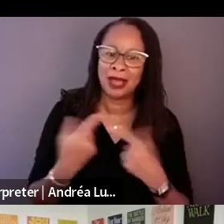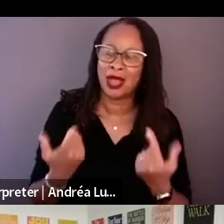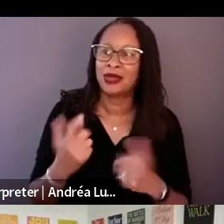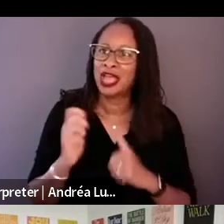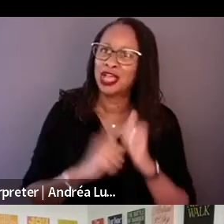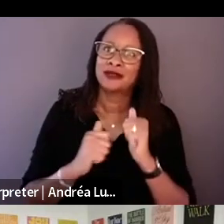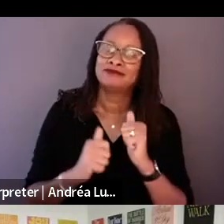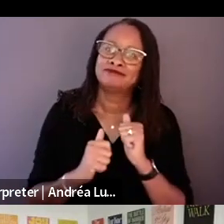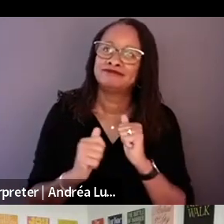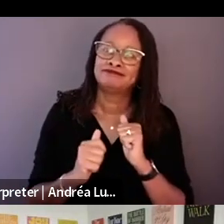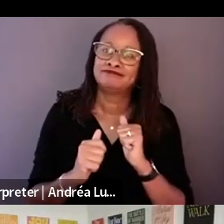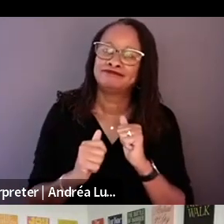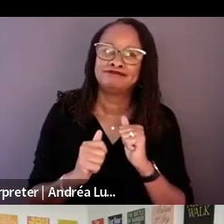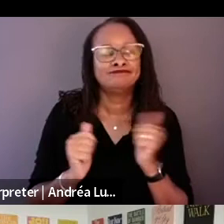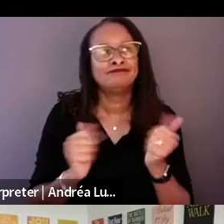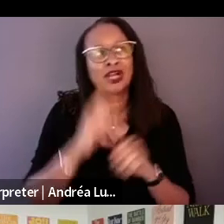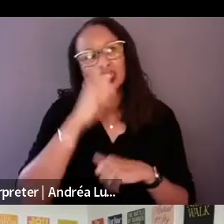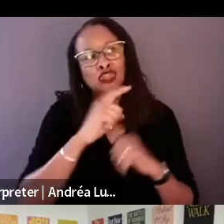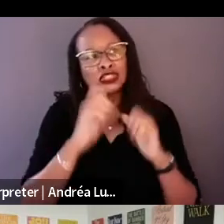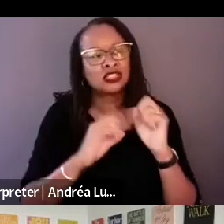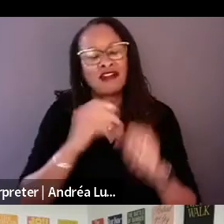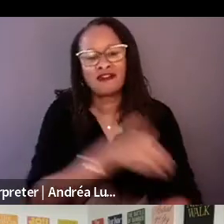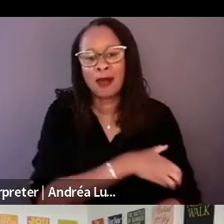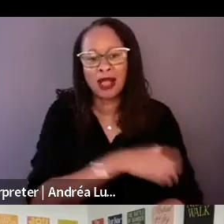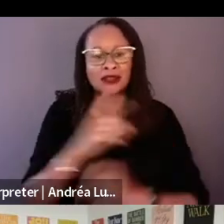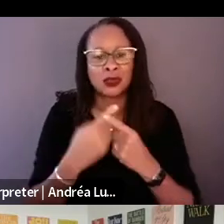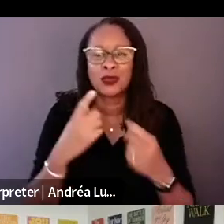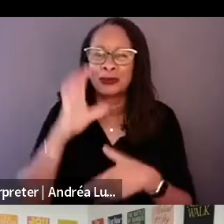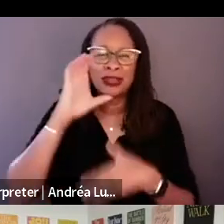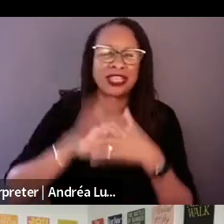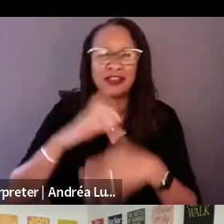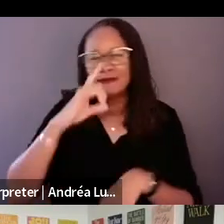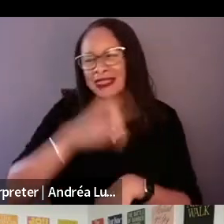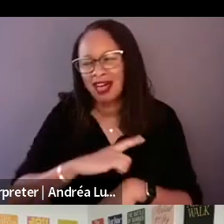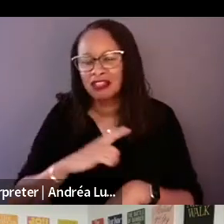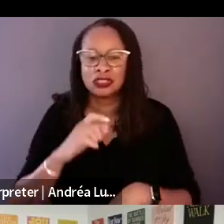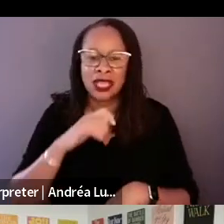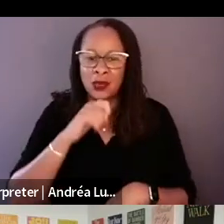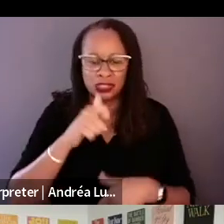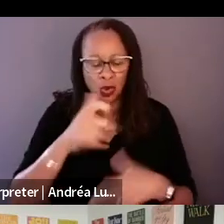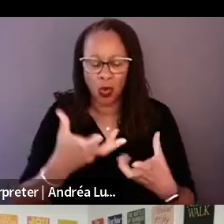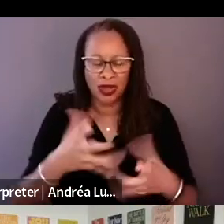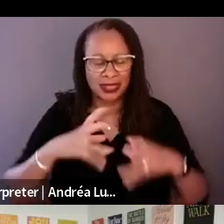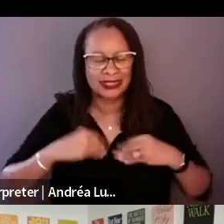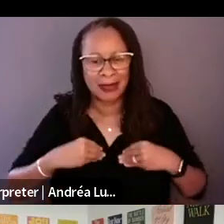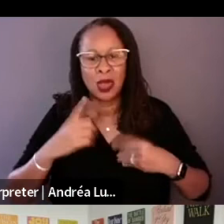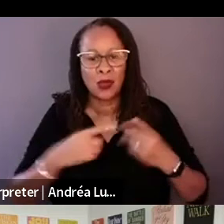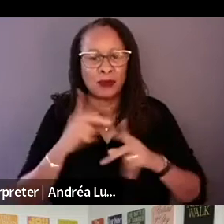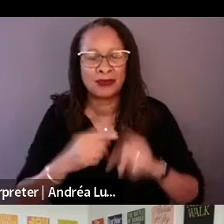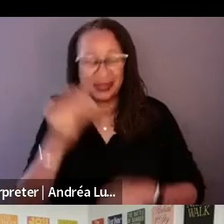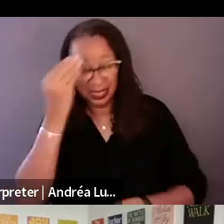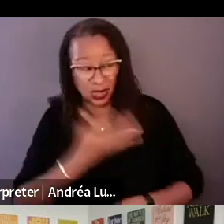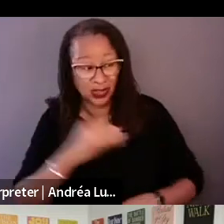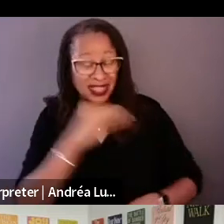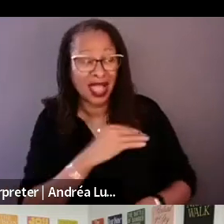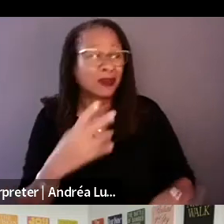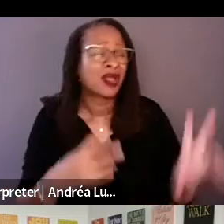people tell us it's a lie. Weaver like maybe I will -- we're like maybe I will still believe that